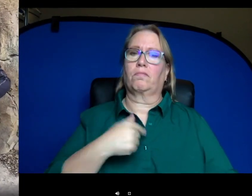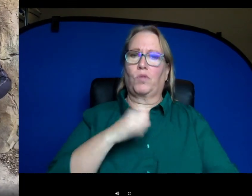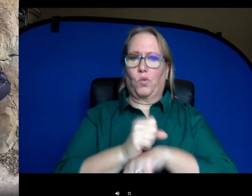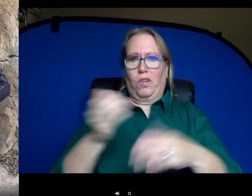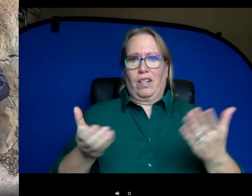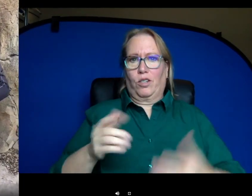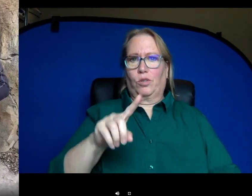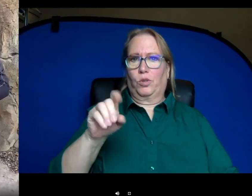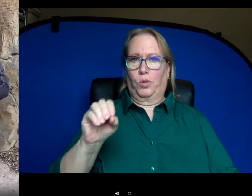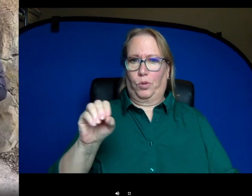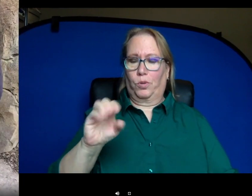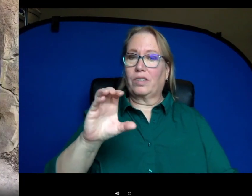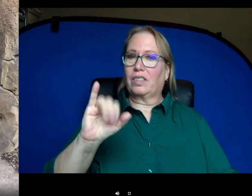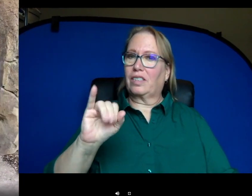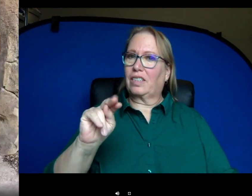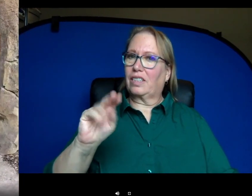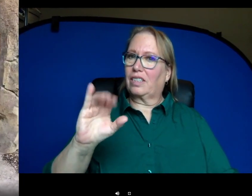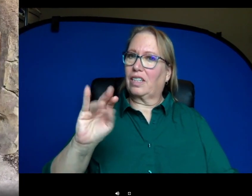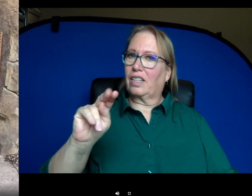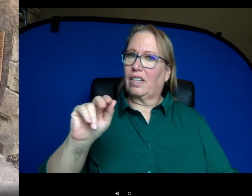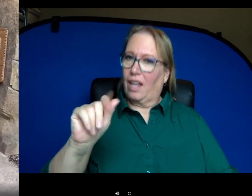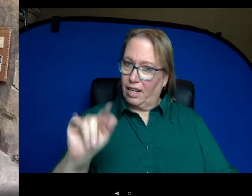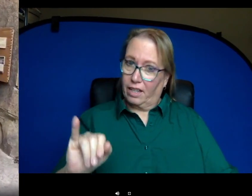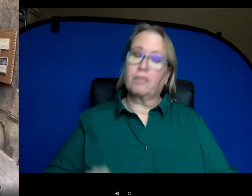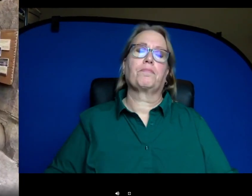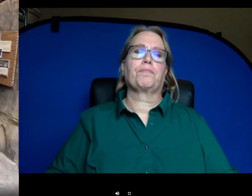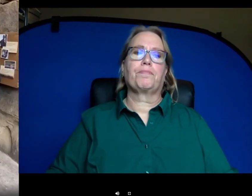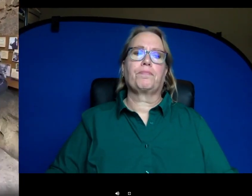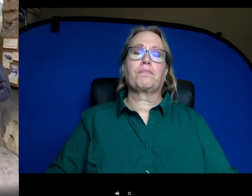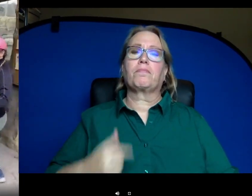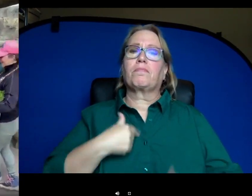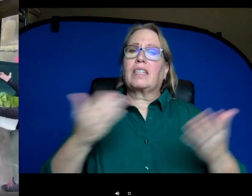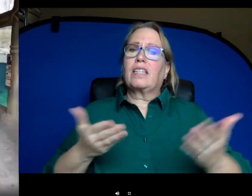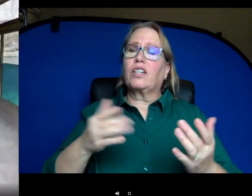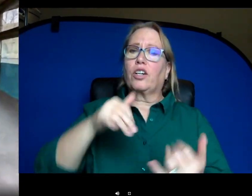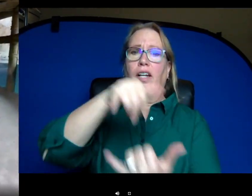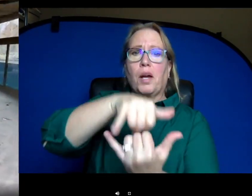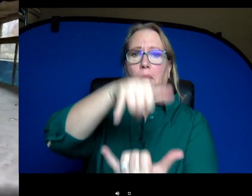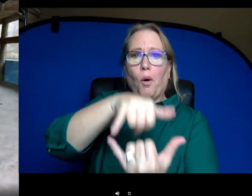African department and we are here at Hippo Cove with Bibi and Fiona. We wanted to